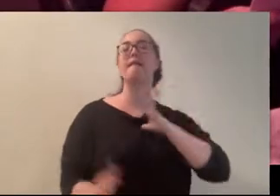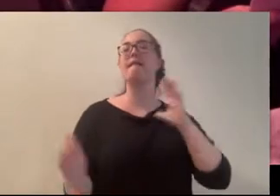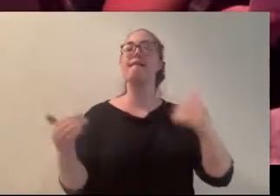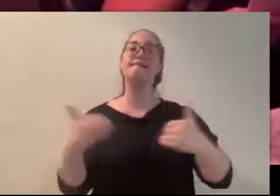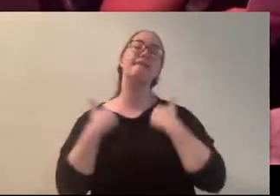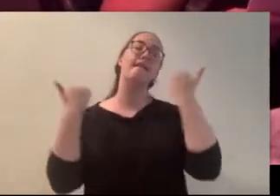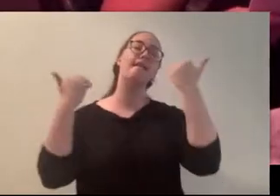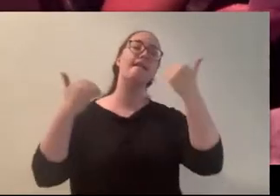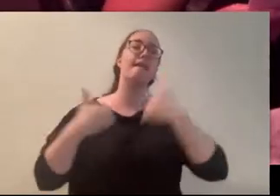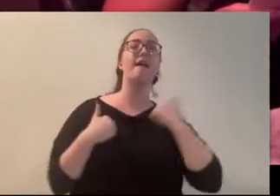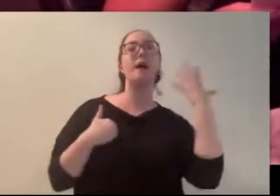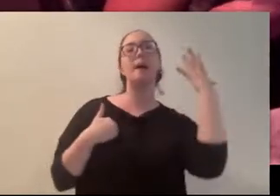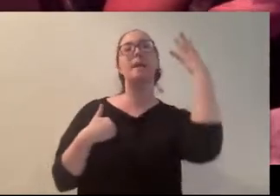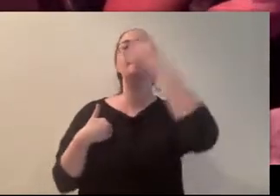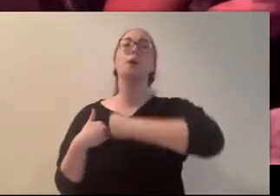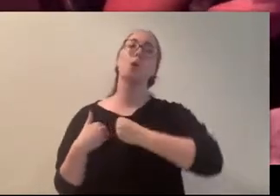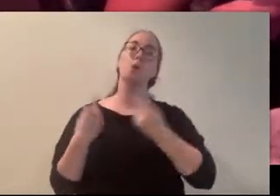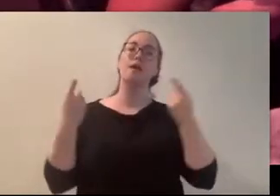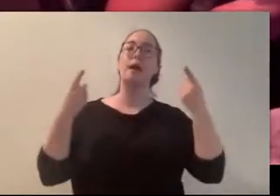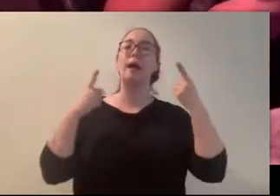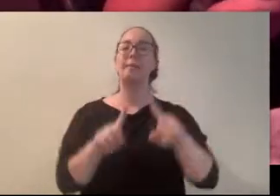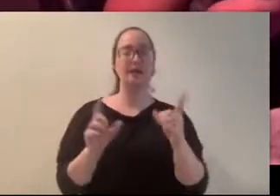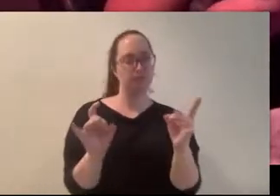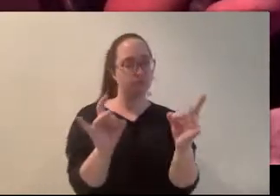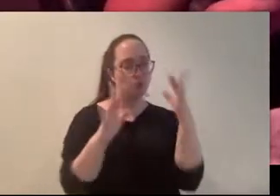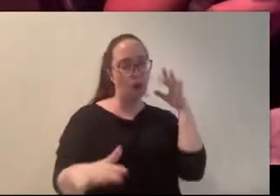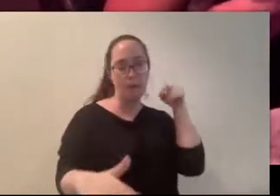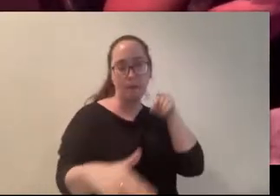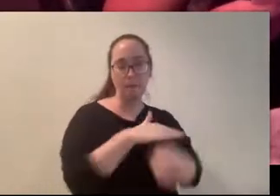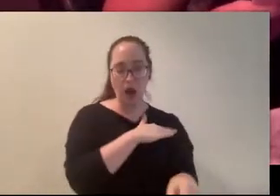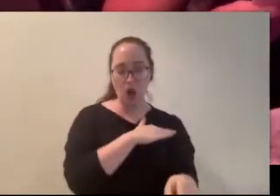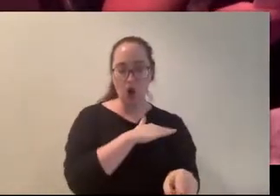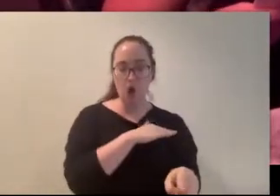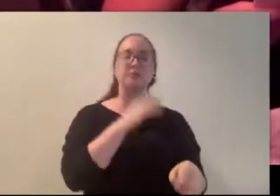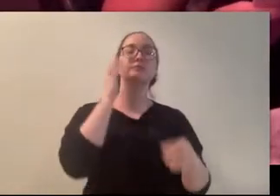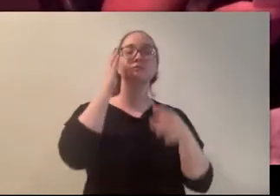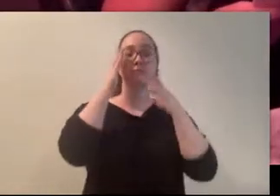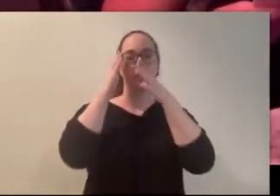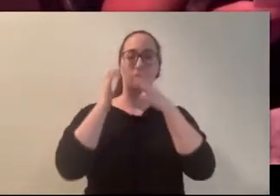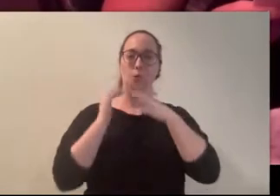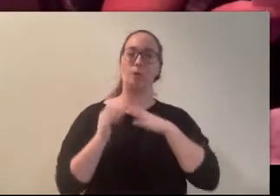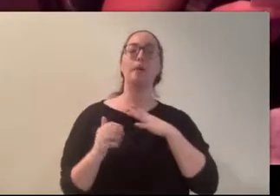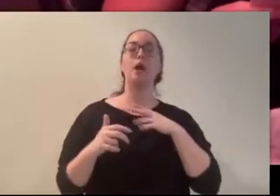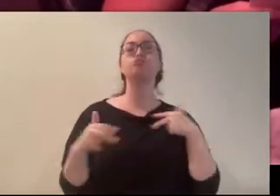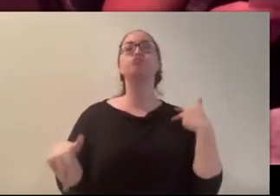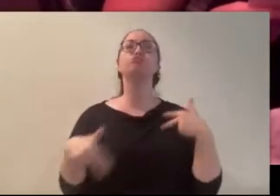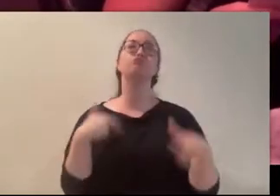and the victim of a terrible murder. She had been walking home to the house she shared with her